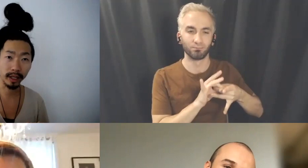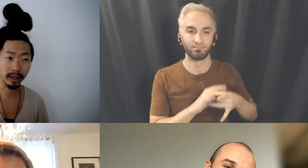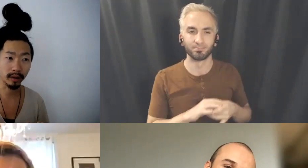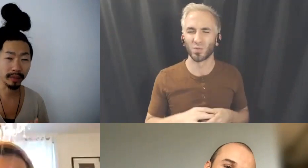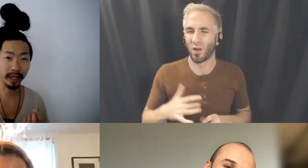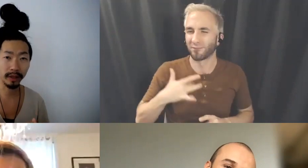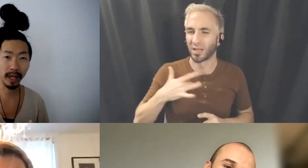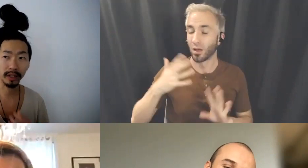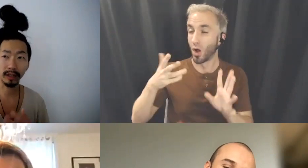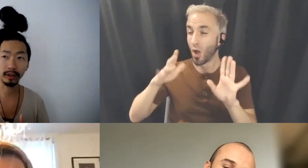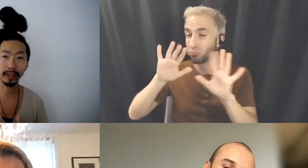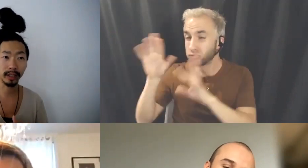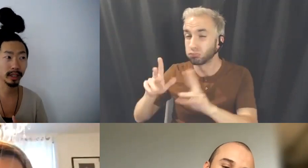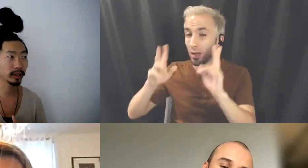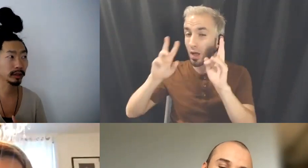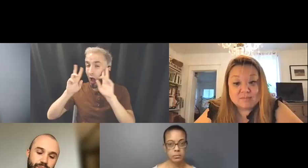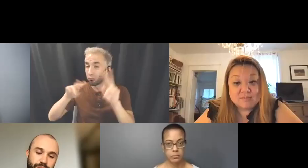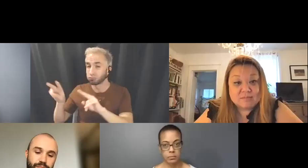I believe in that the technology is here to